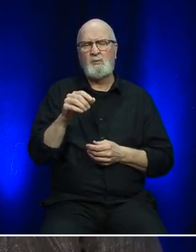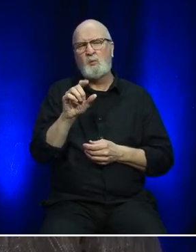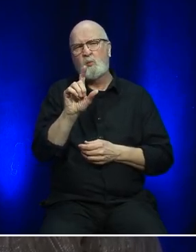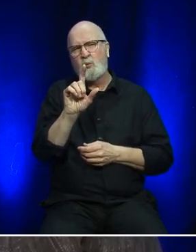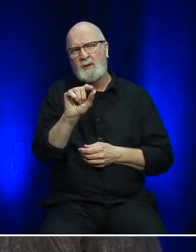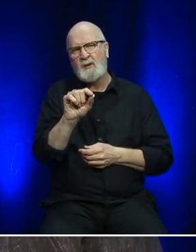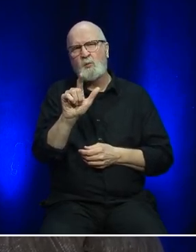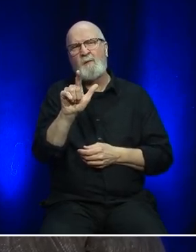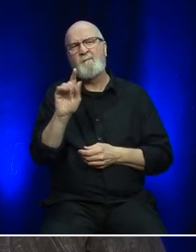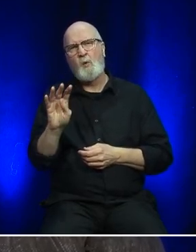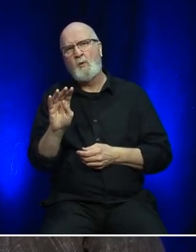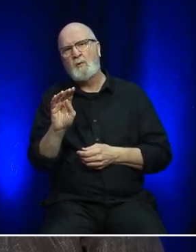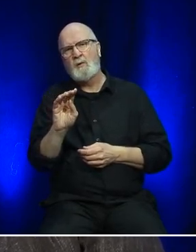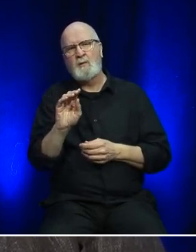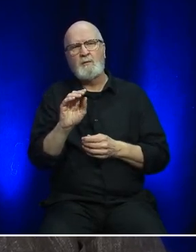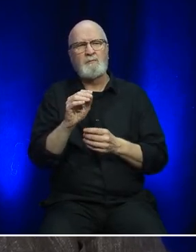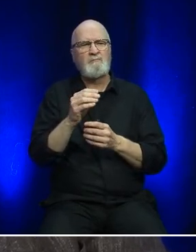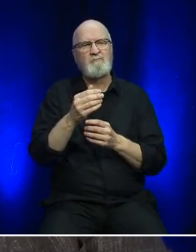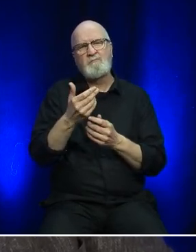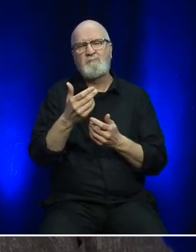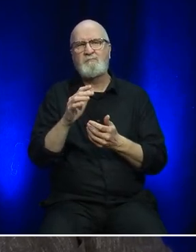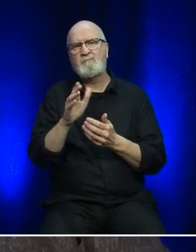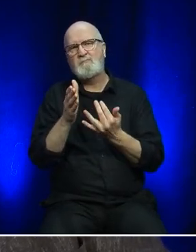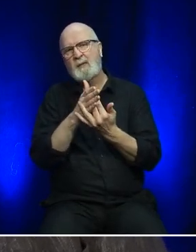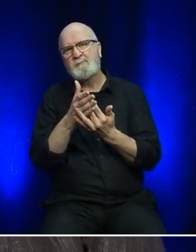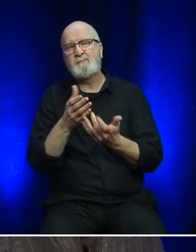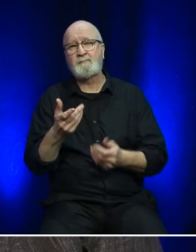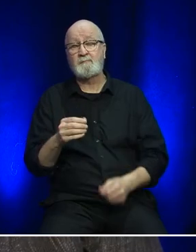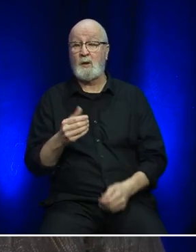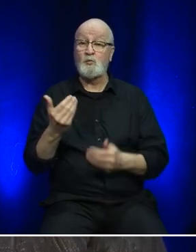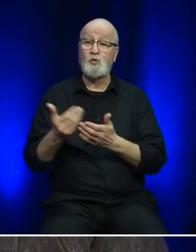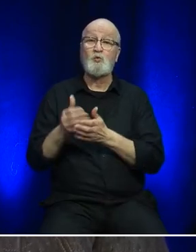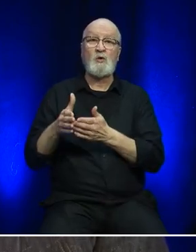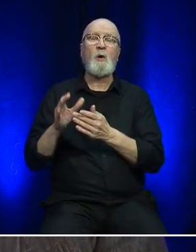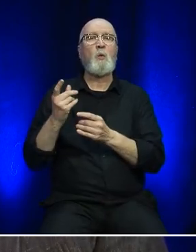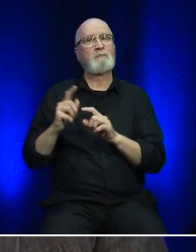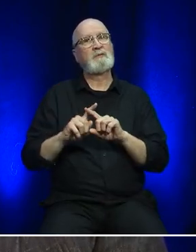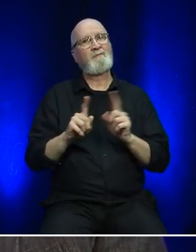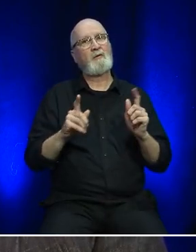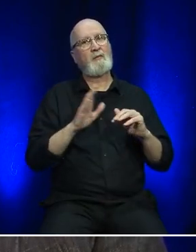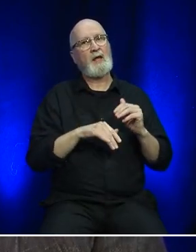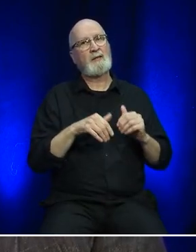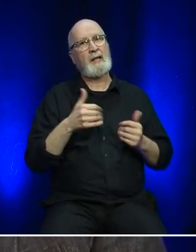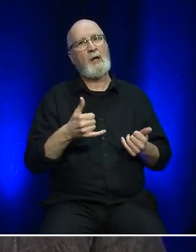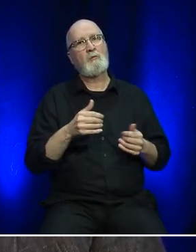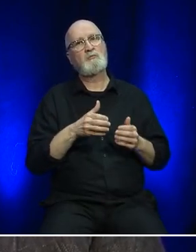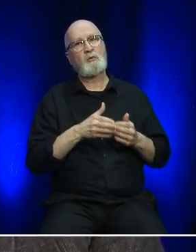2024. And the new ship will be different than our current fleet on a number of fronts.